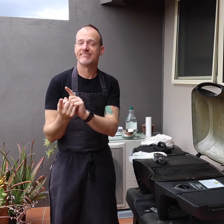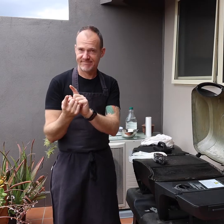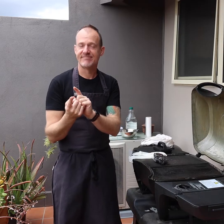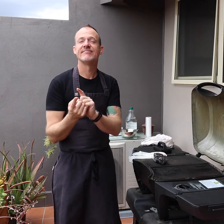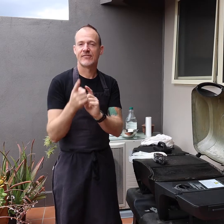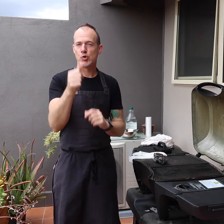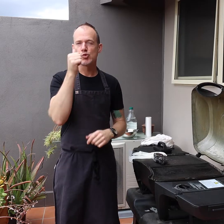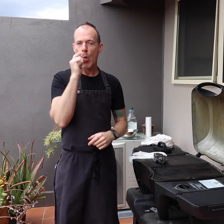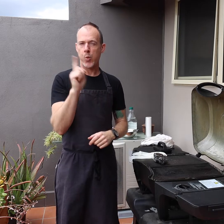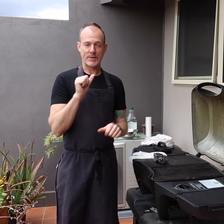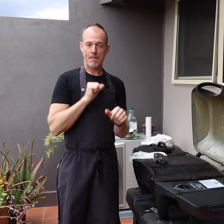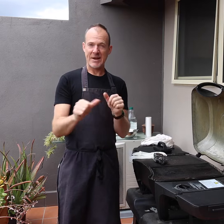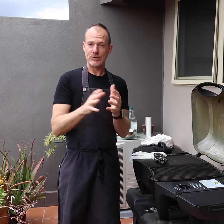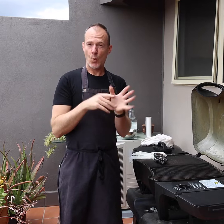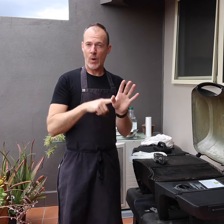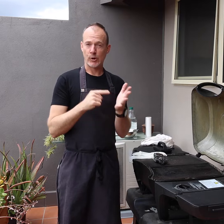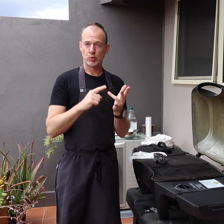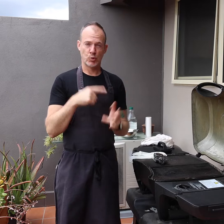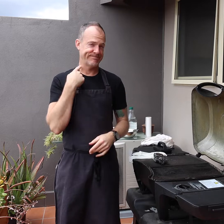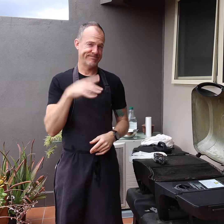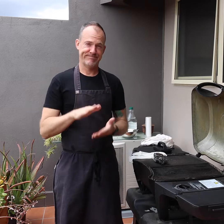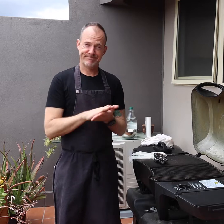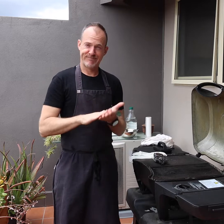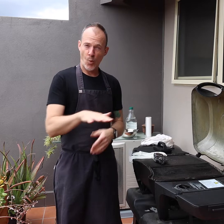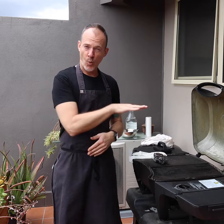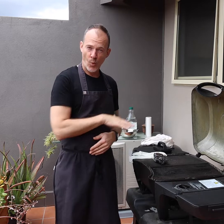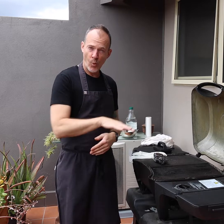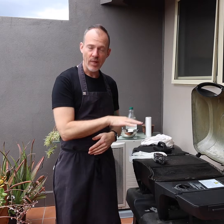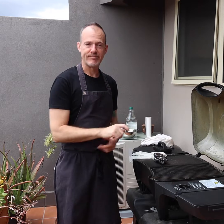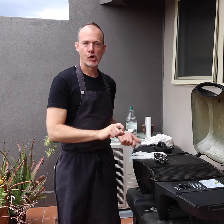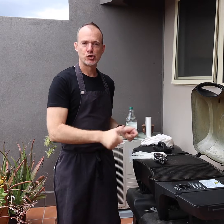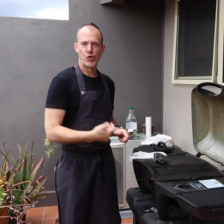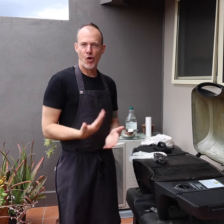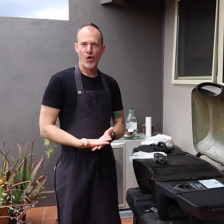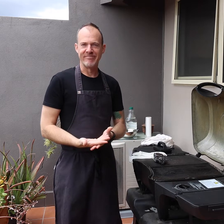The best way to kill those things and clean your BBQ is to turn it on.